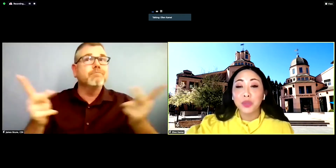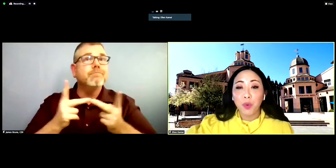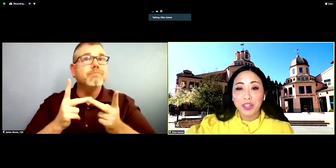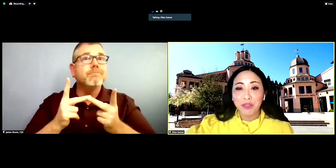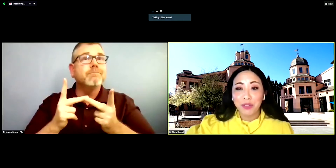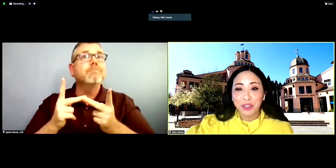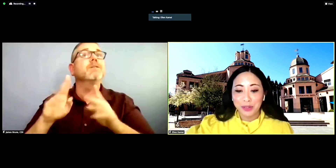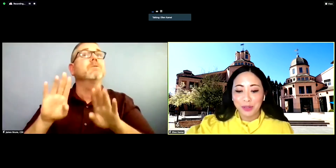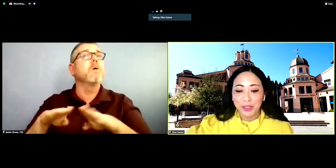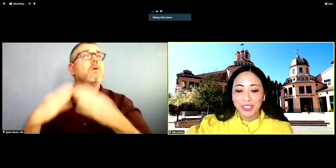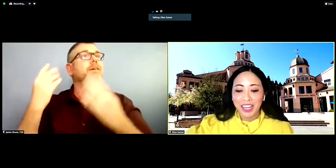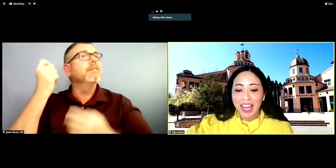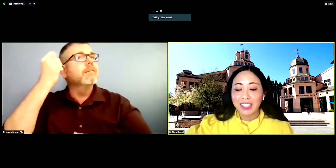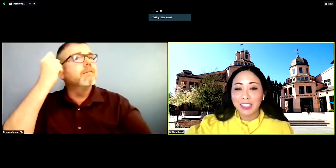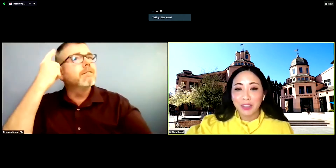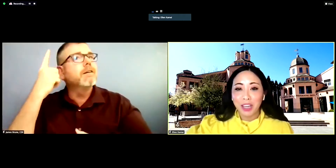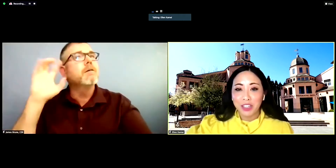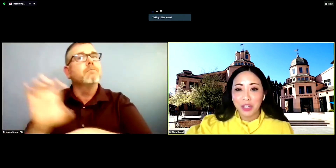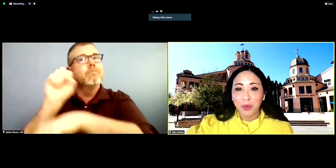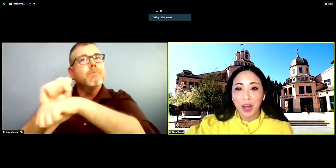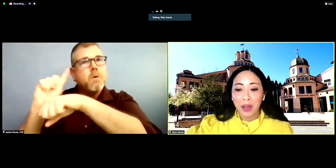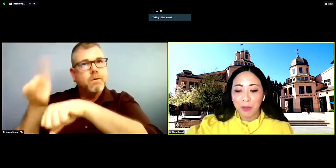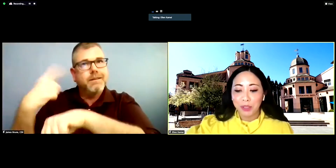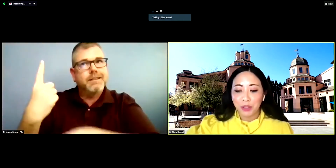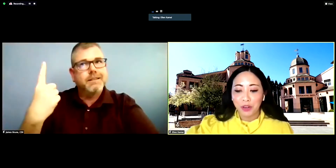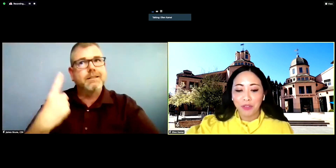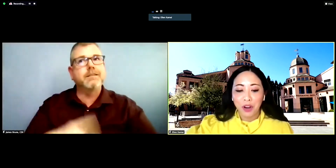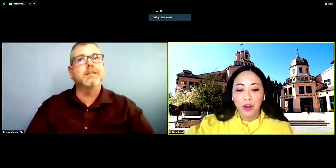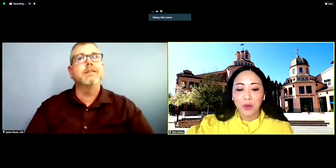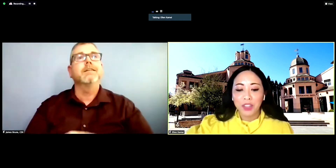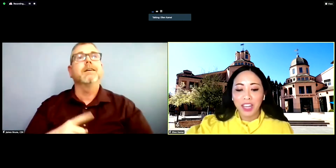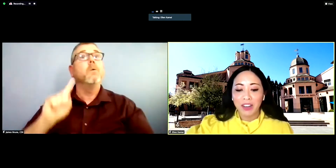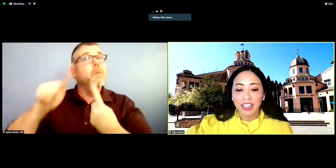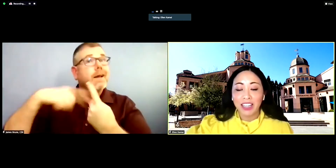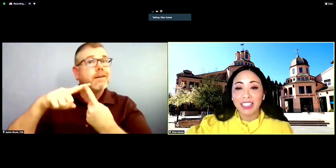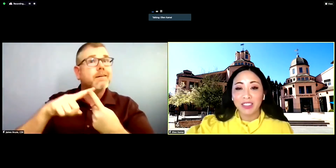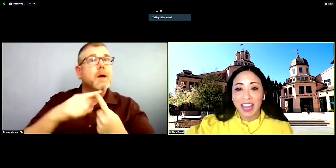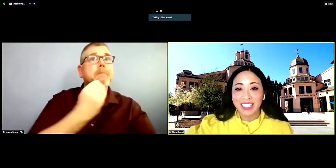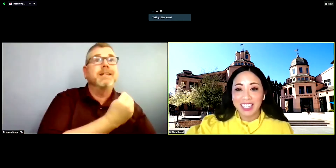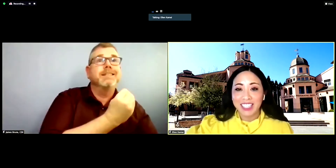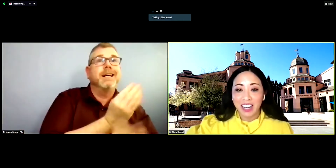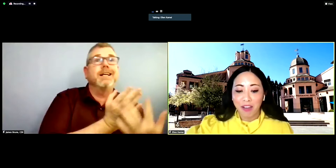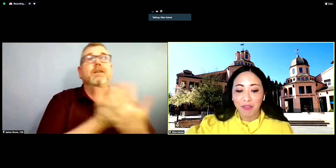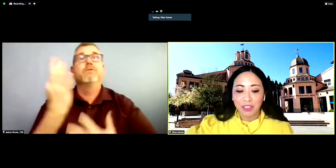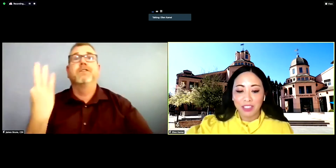is wonderful news, as this location will help serve north county in its vaccination efforts,